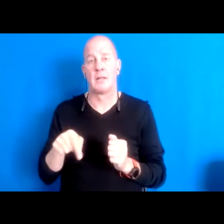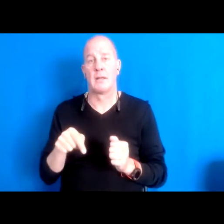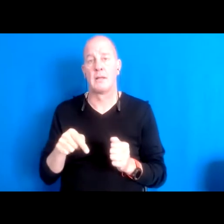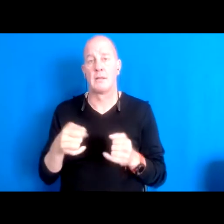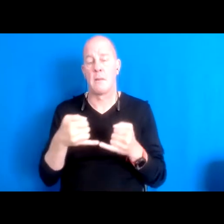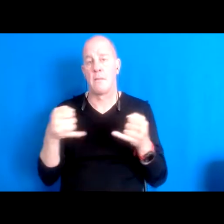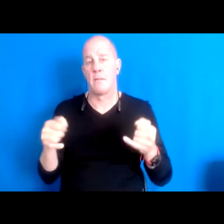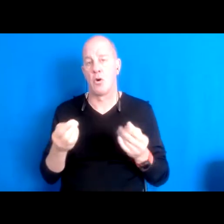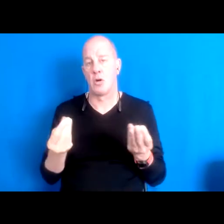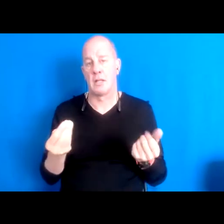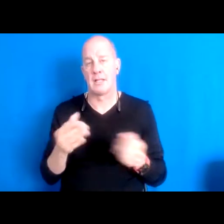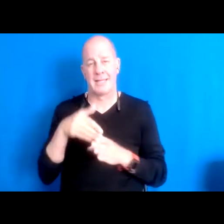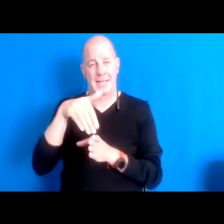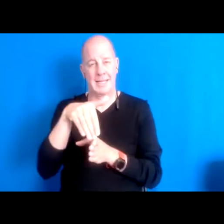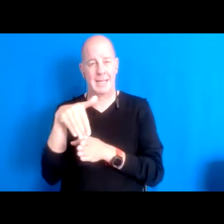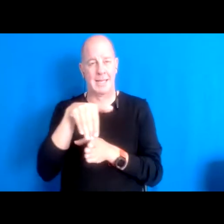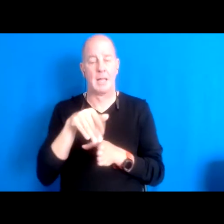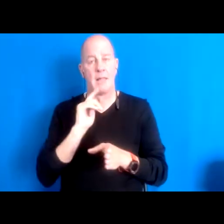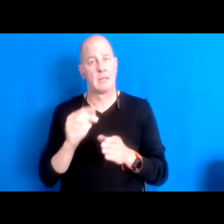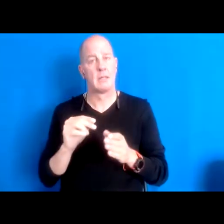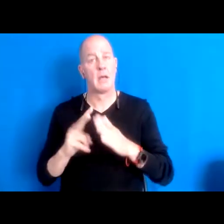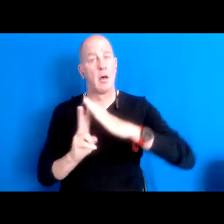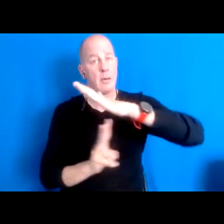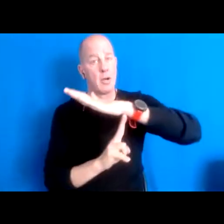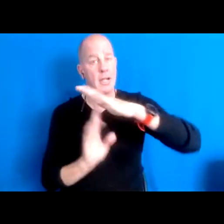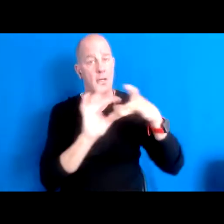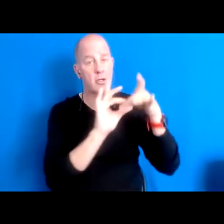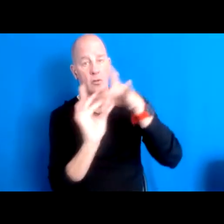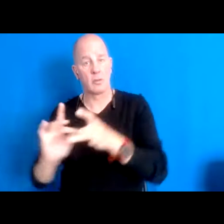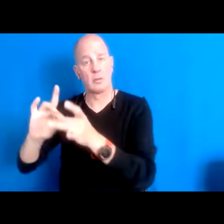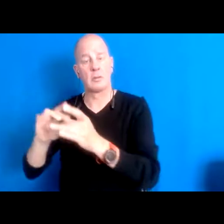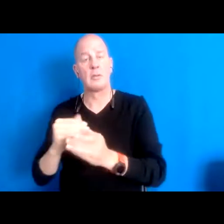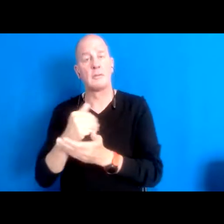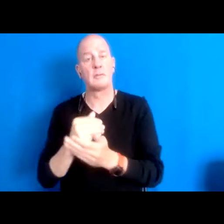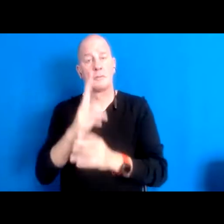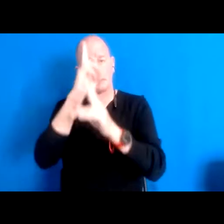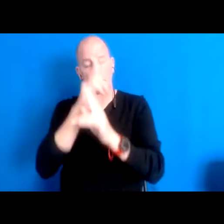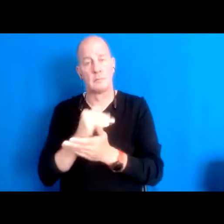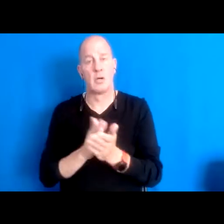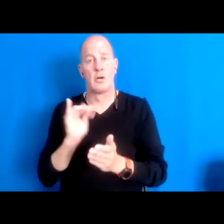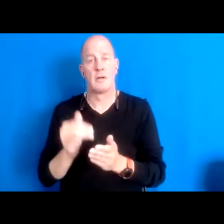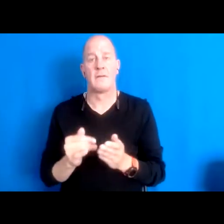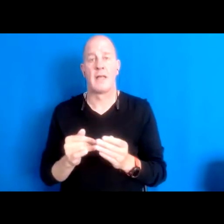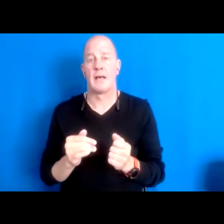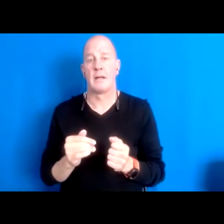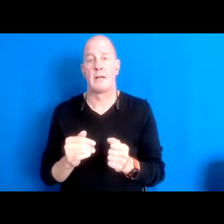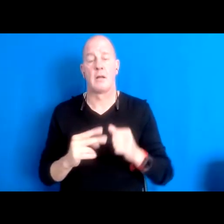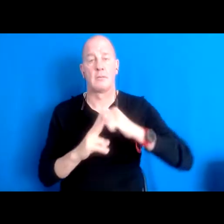between is also a bridge right, and I'm really honored to be a part of that bridge so I grew